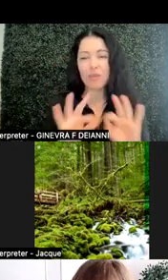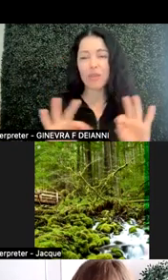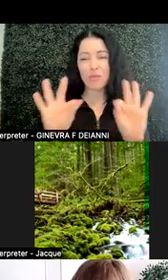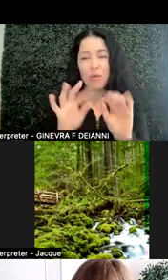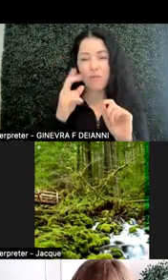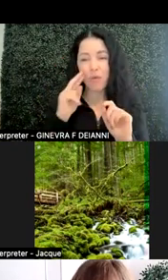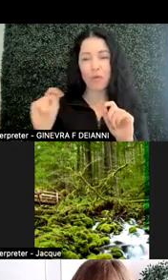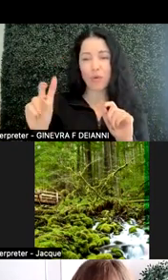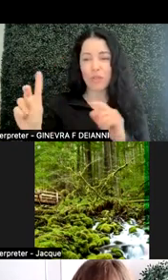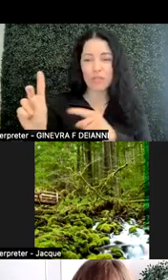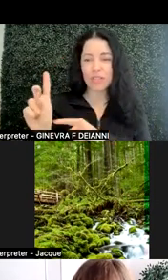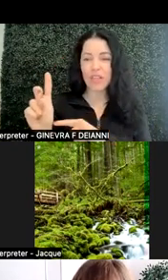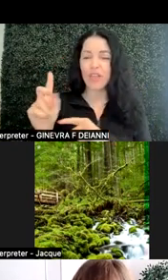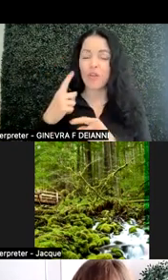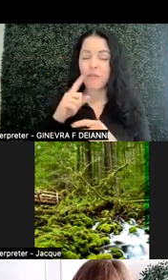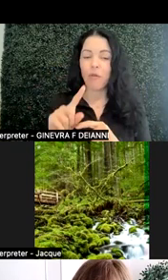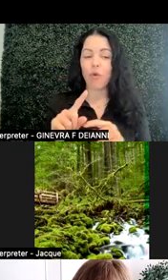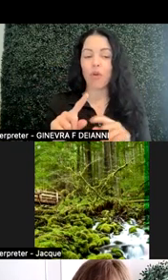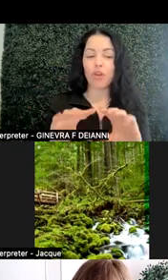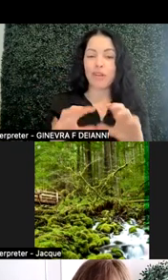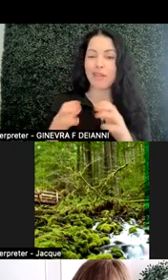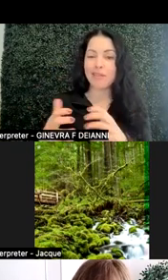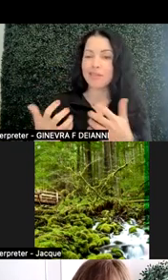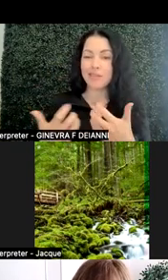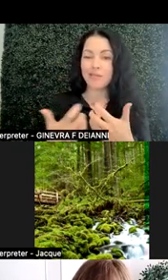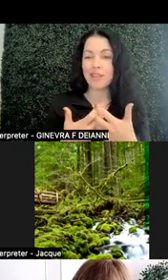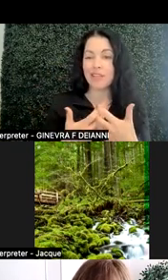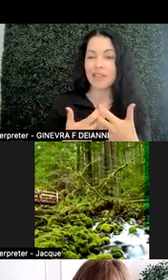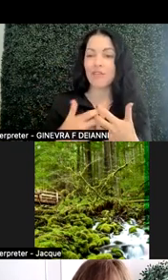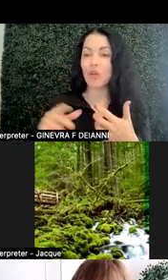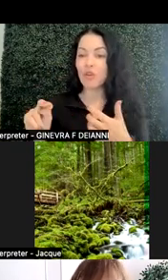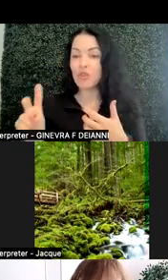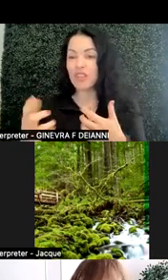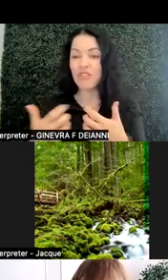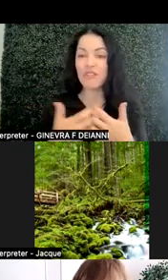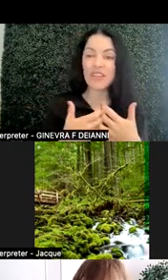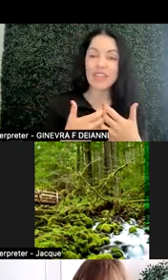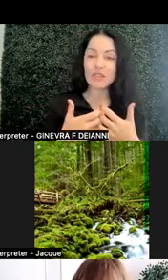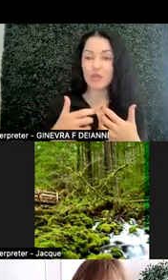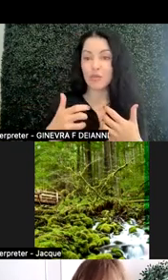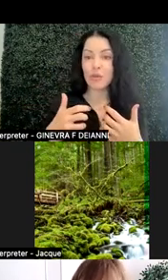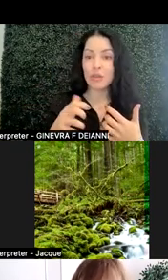to master neurodivergent traits to fit into neurotypical society is a daily trauma.